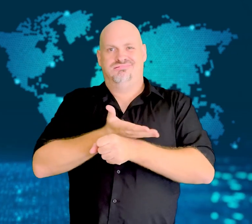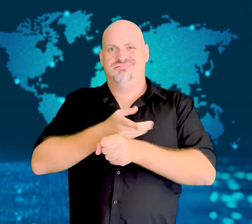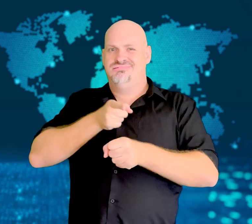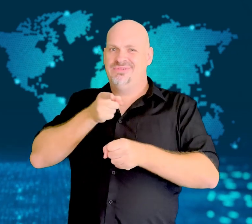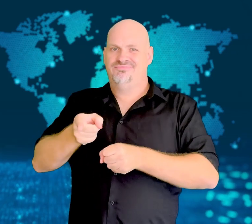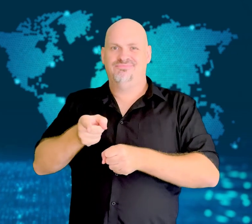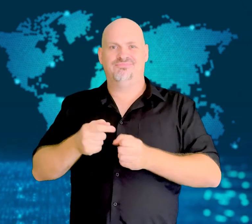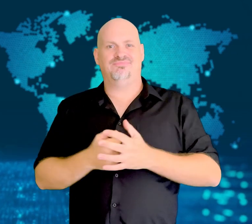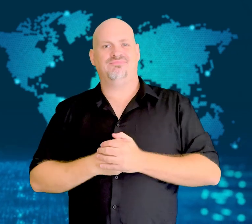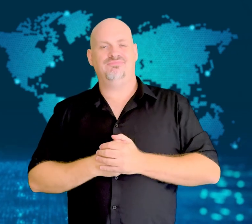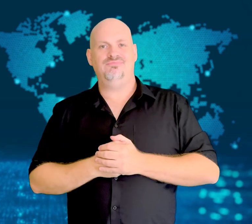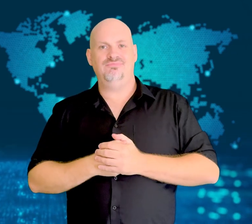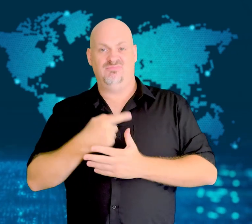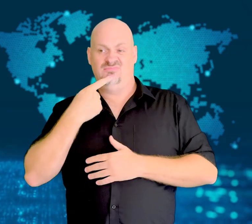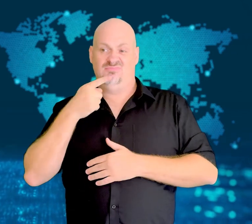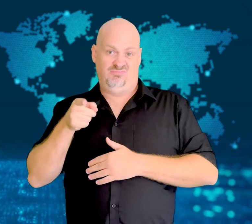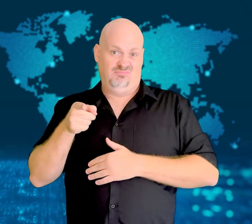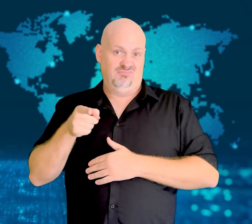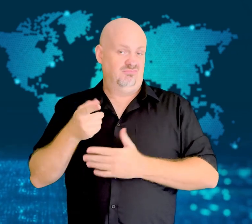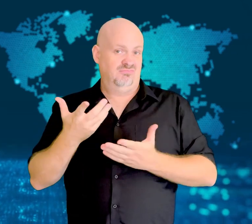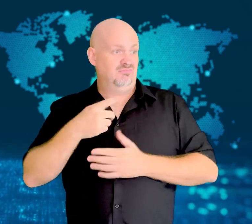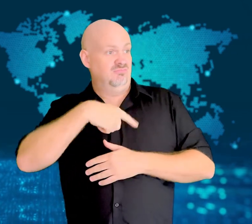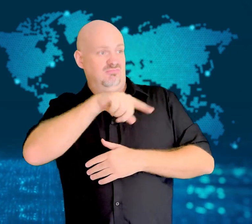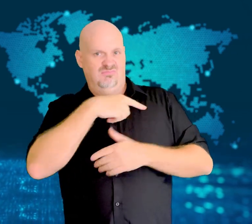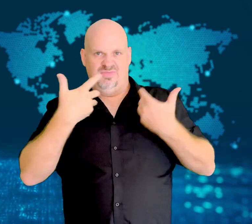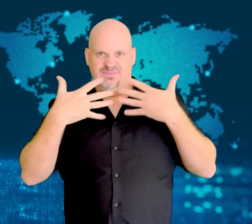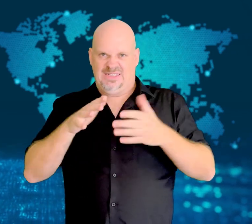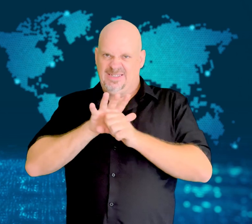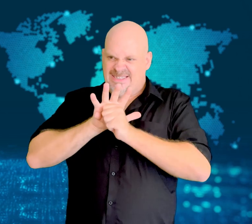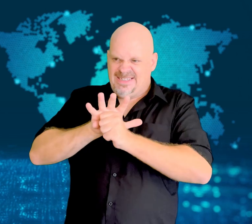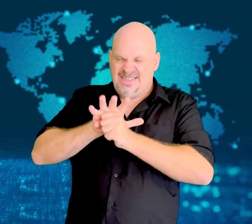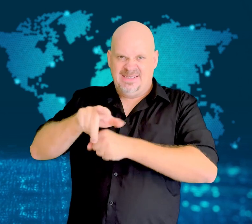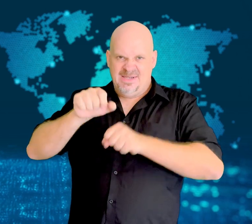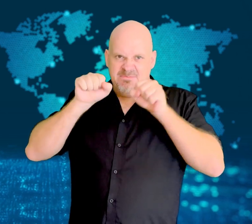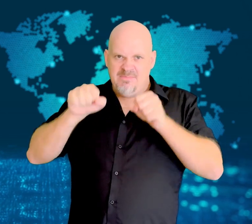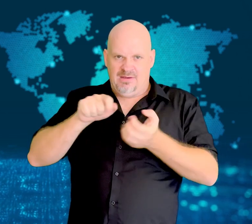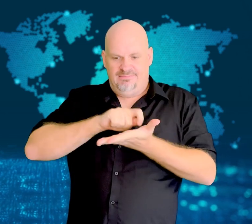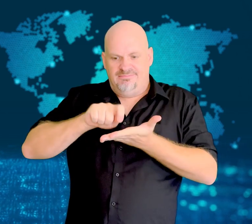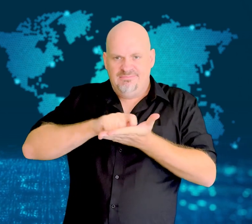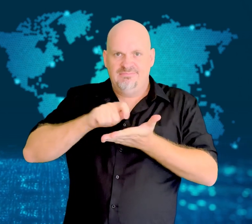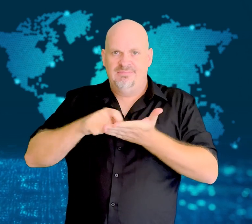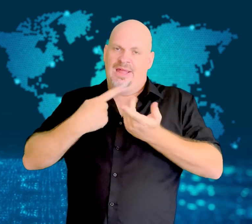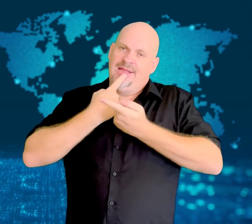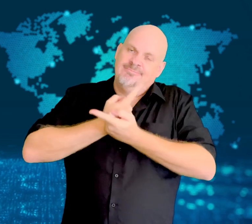taken her own life, but it was not true.